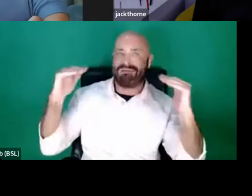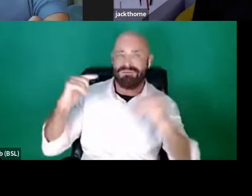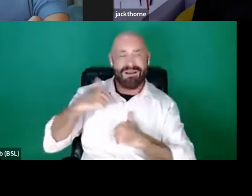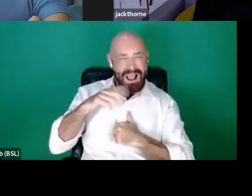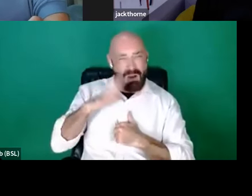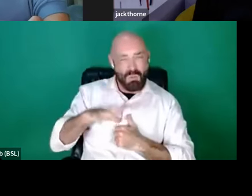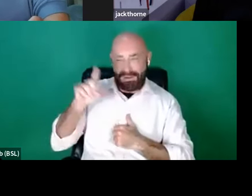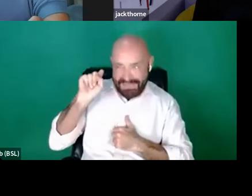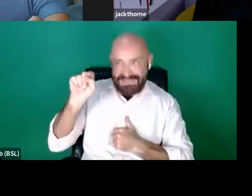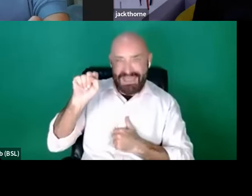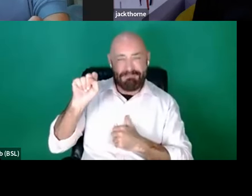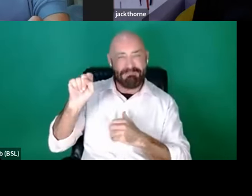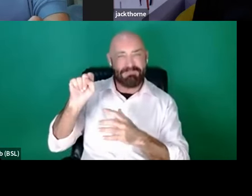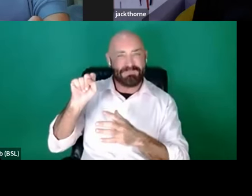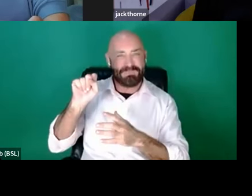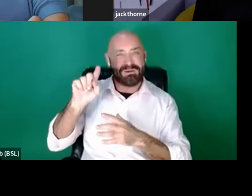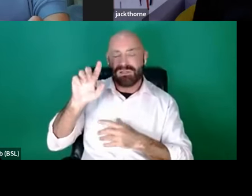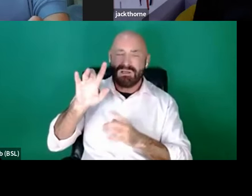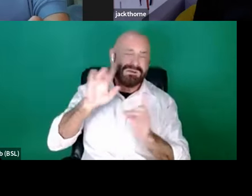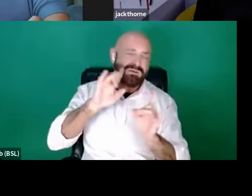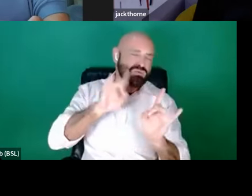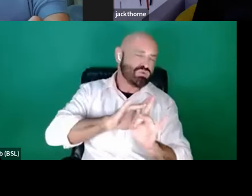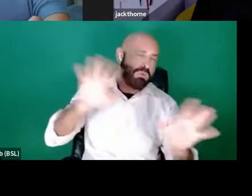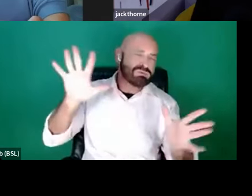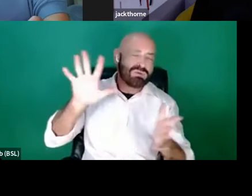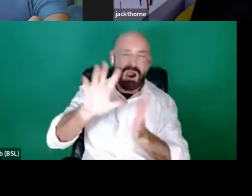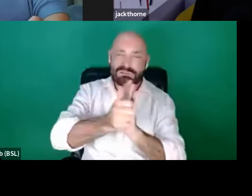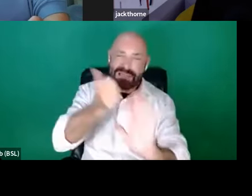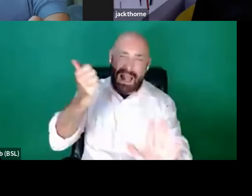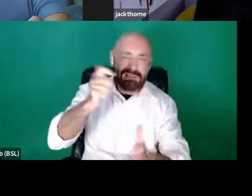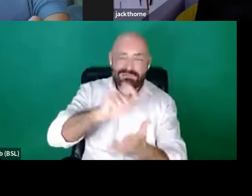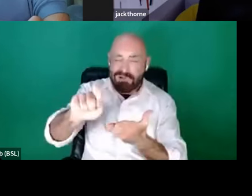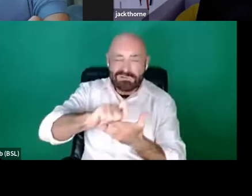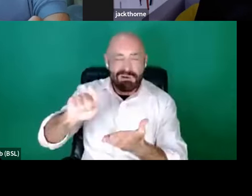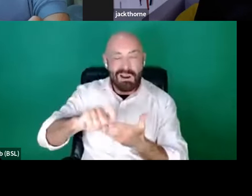Superstar talents are emerging all the time and I would love a superstar talent from within